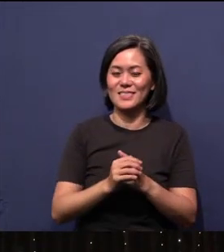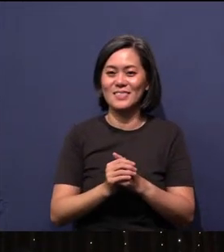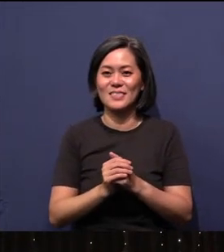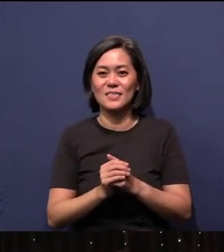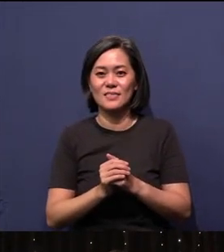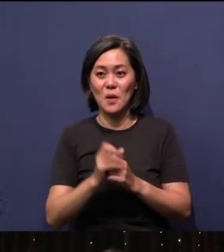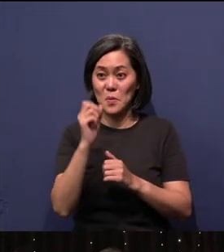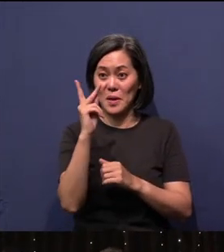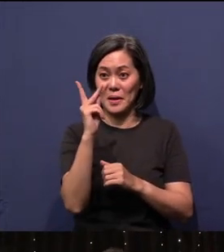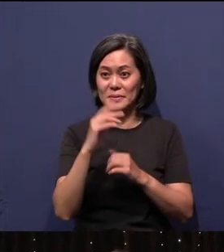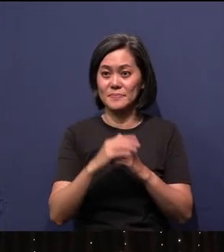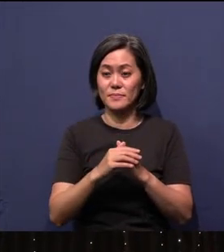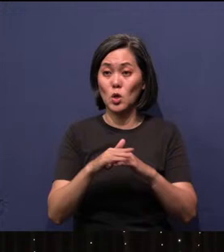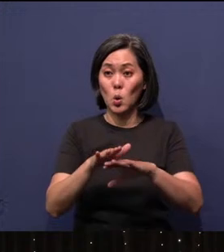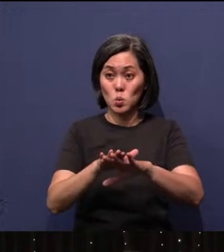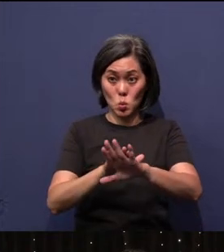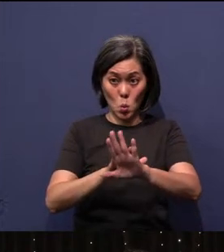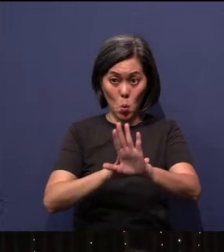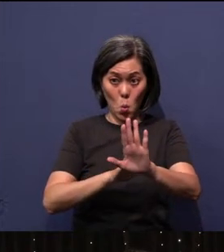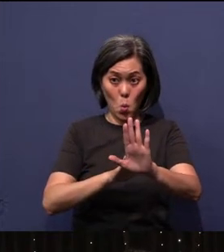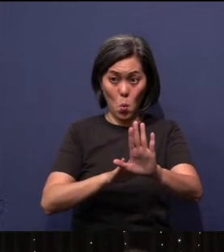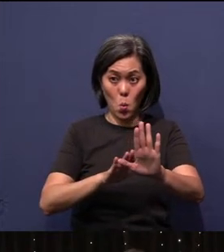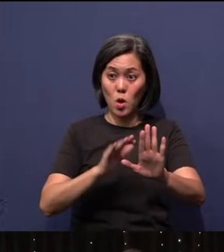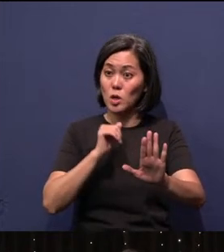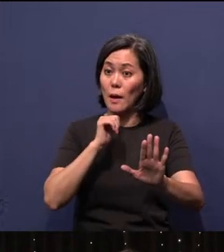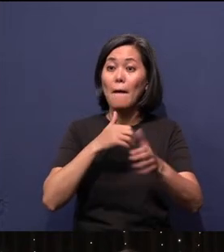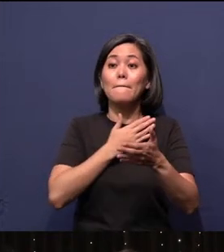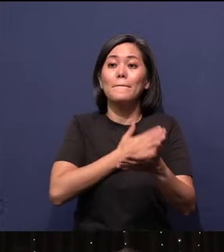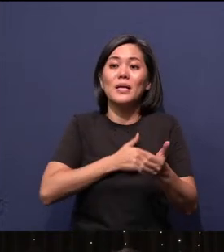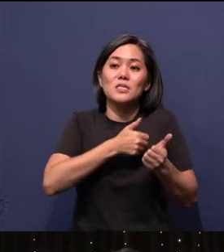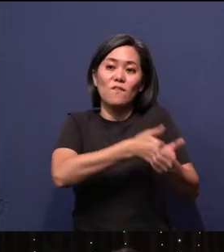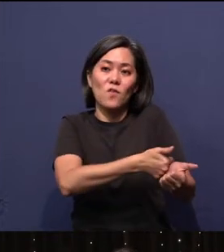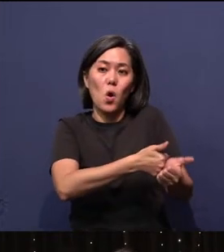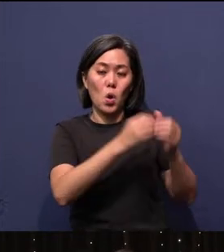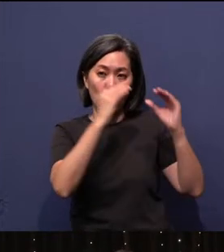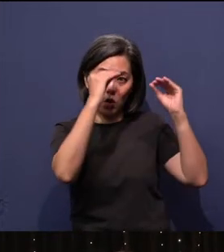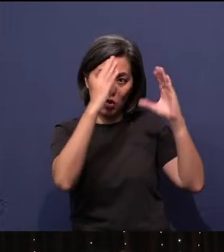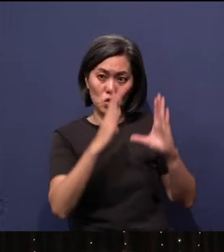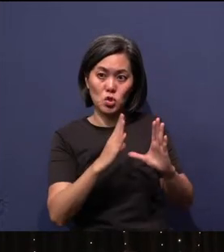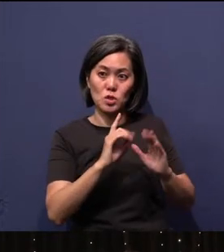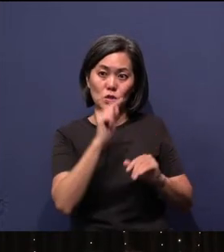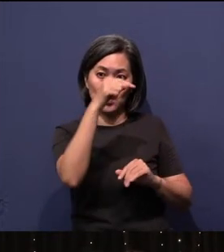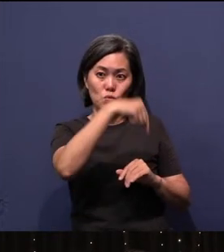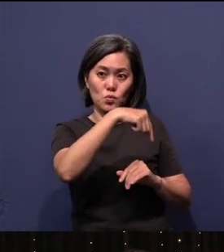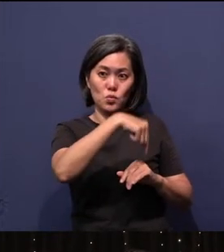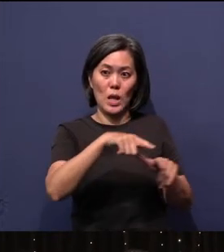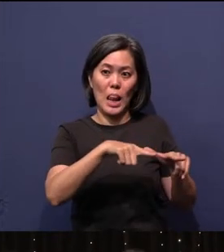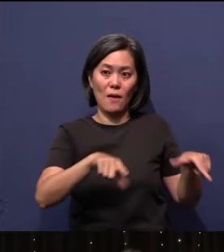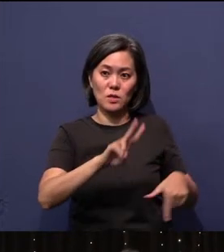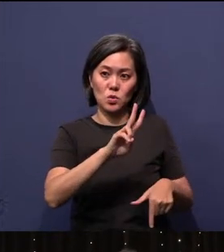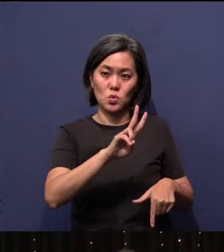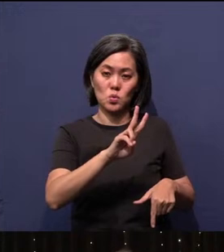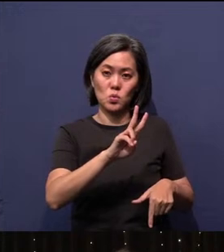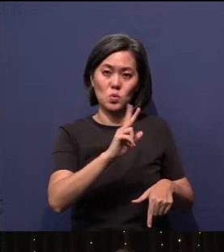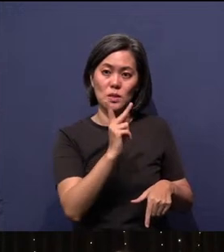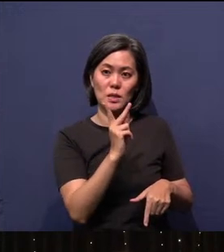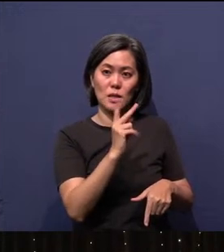Okay, slowly, please follow your teachers and head downstairs to level 2 to your Kingdom Jewel classes.